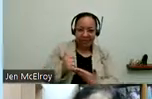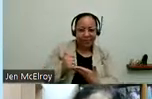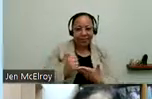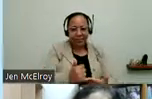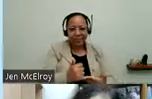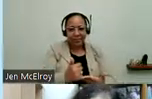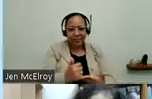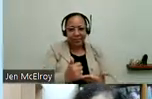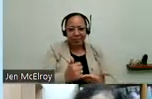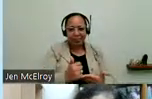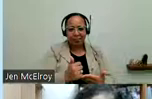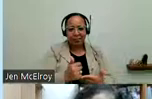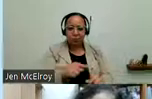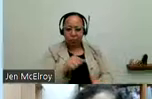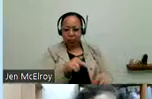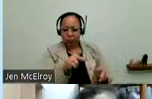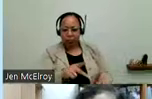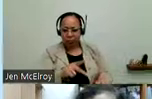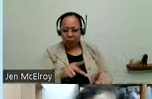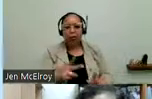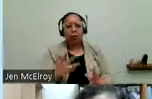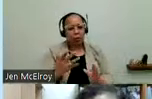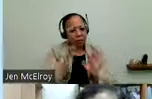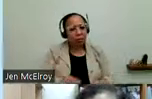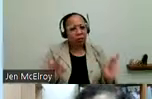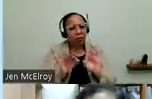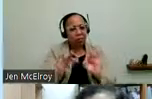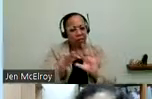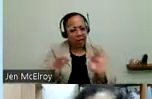wanted to make sure that that language and terminology reflects that